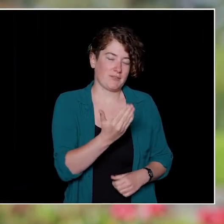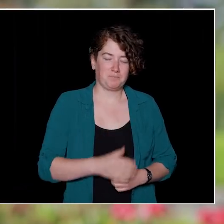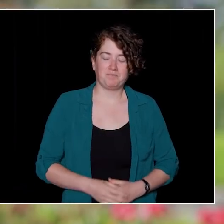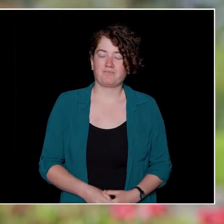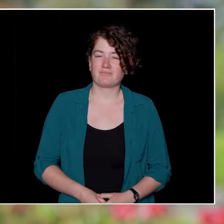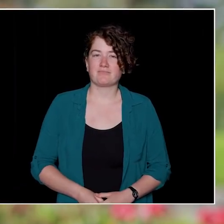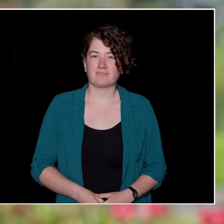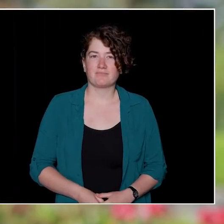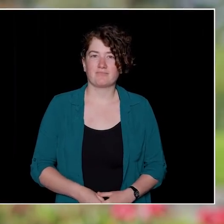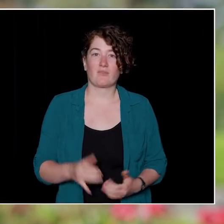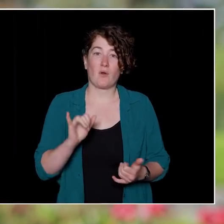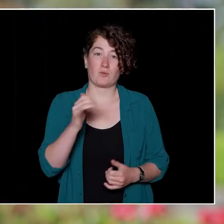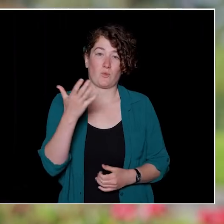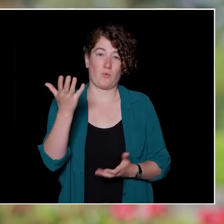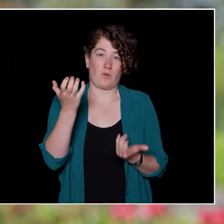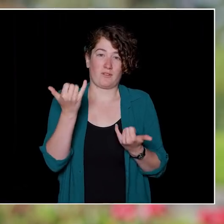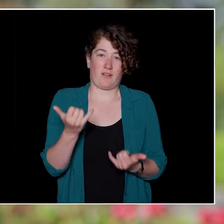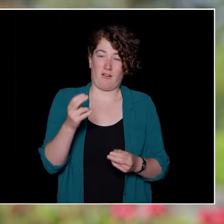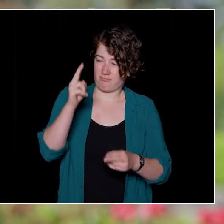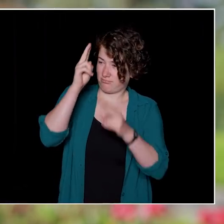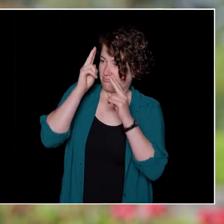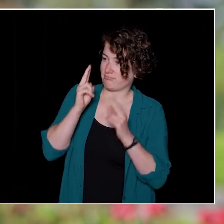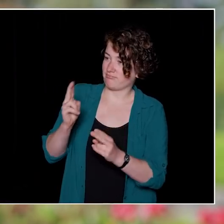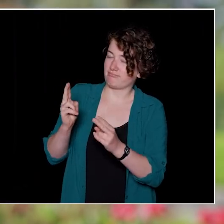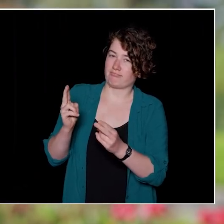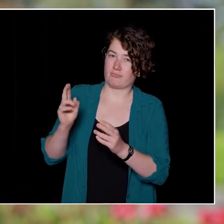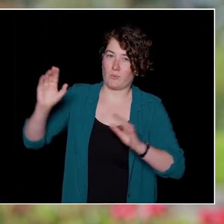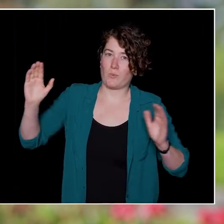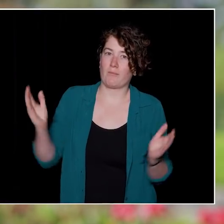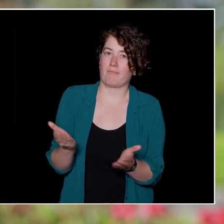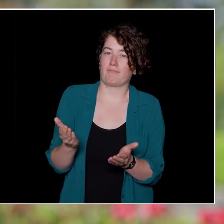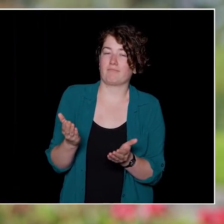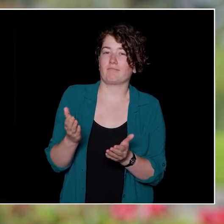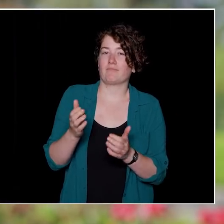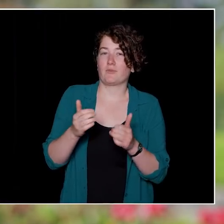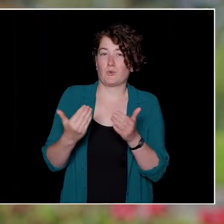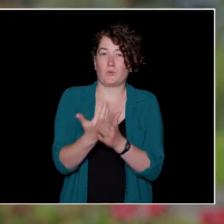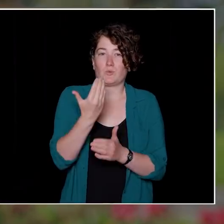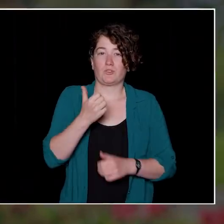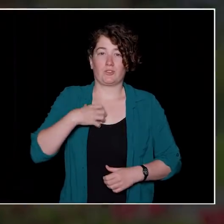to introduce and welcome our new chancellor, the Honorable Steven Point.